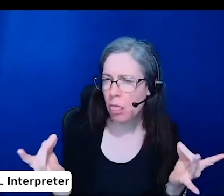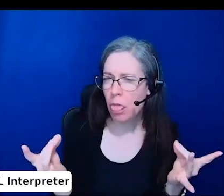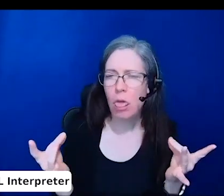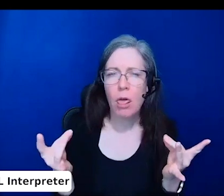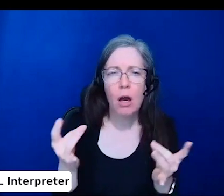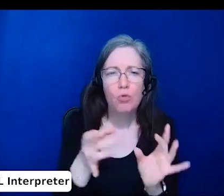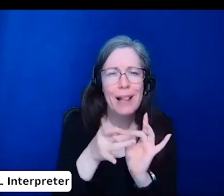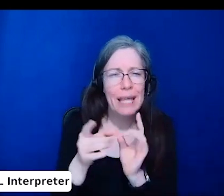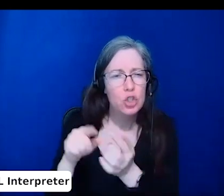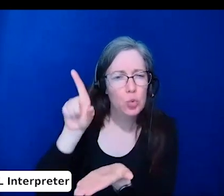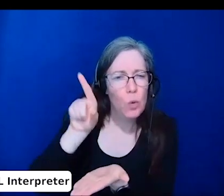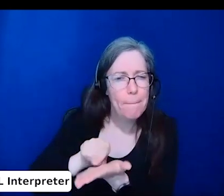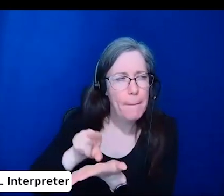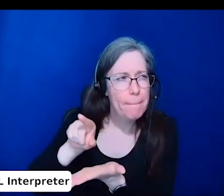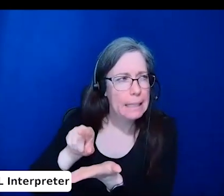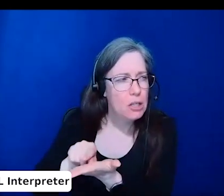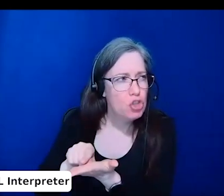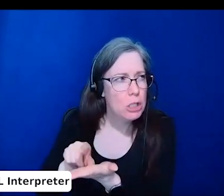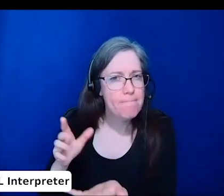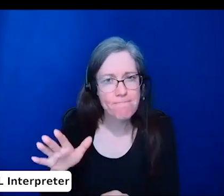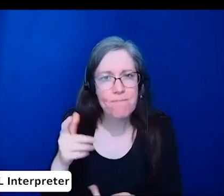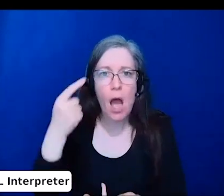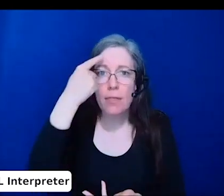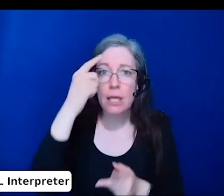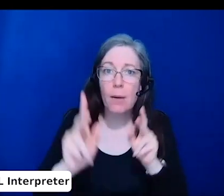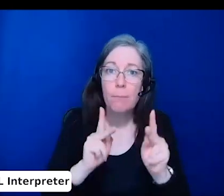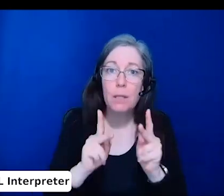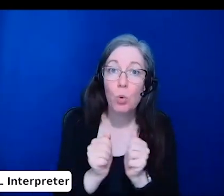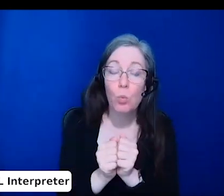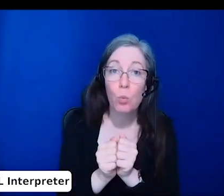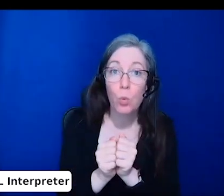and I think that if people with those health conditions